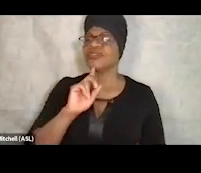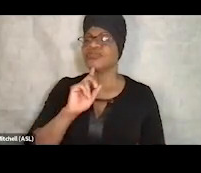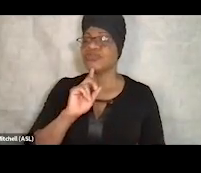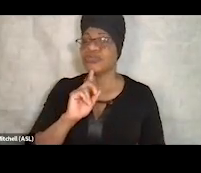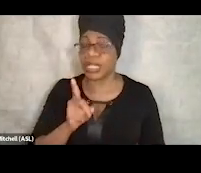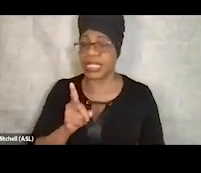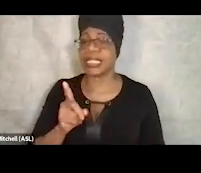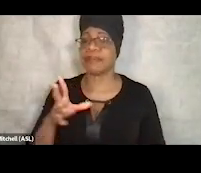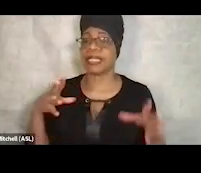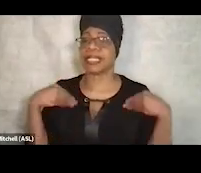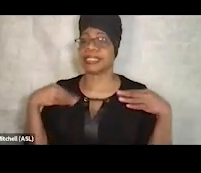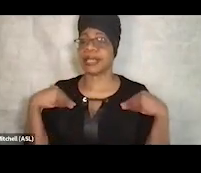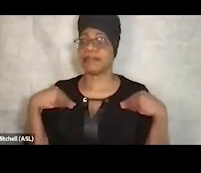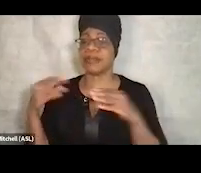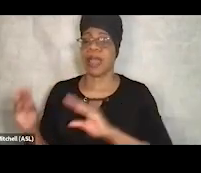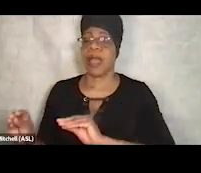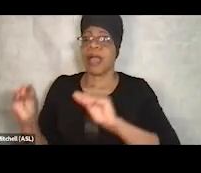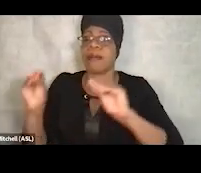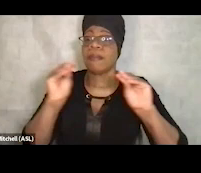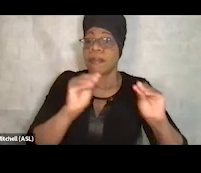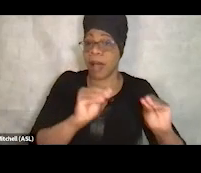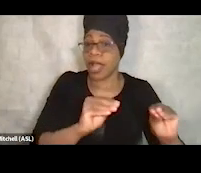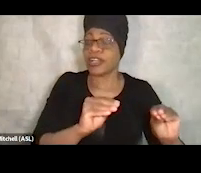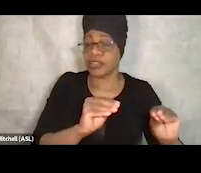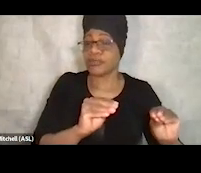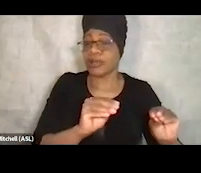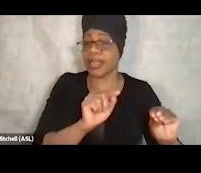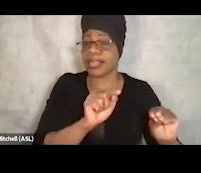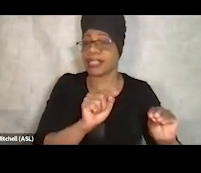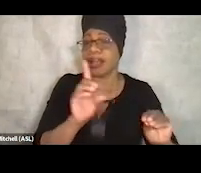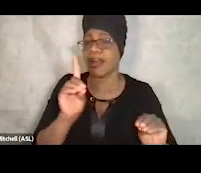and there's been a huge migrant response in Denver. And there's all this fear about it,